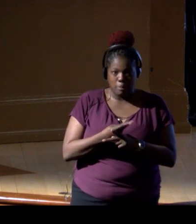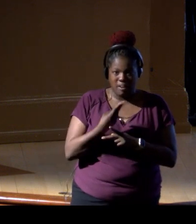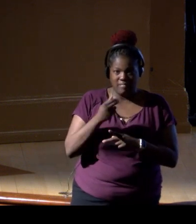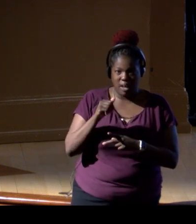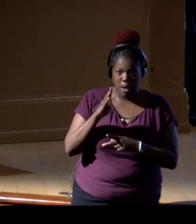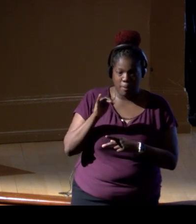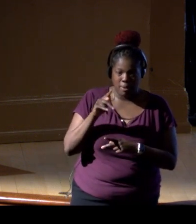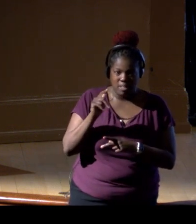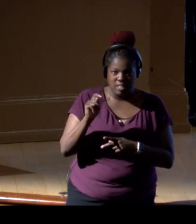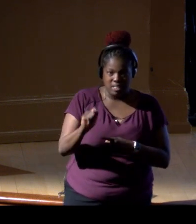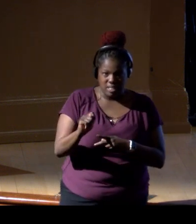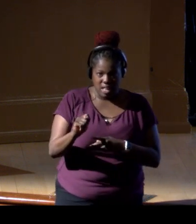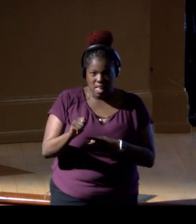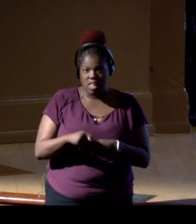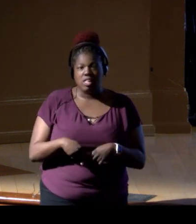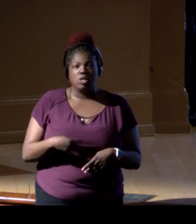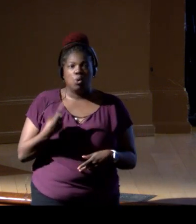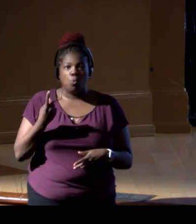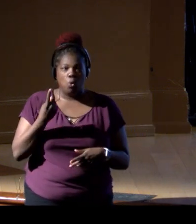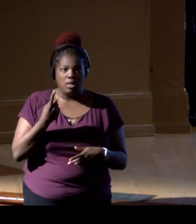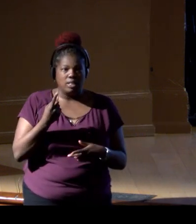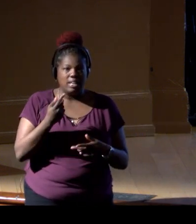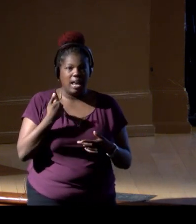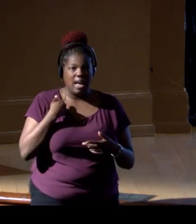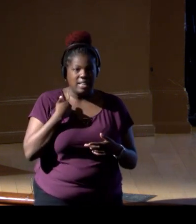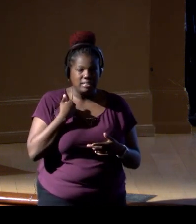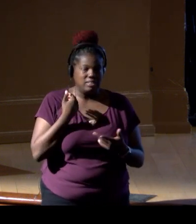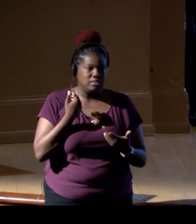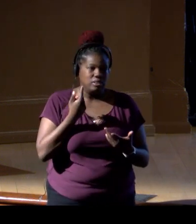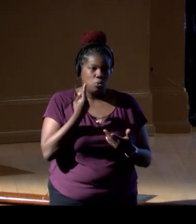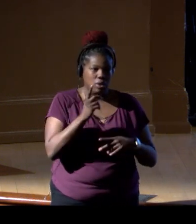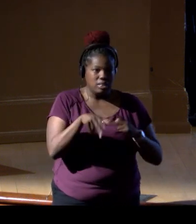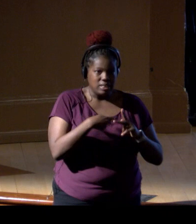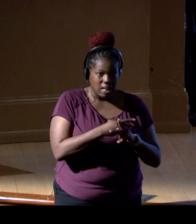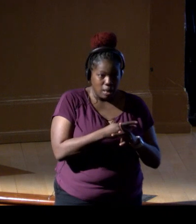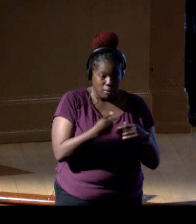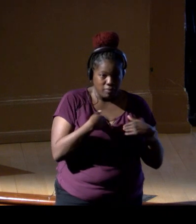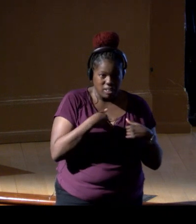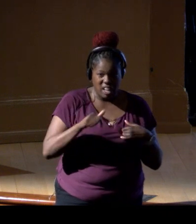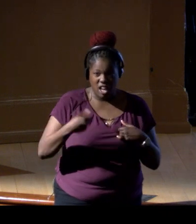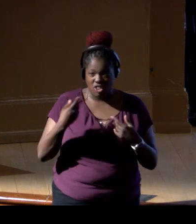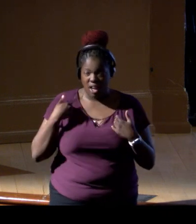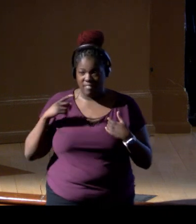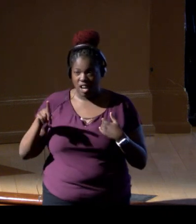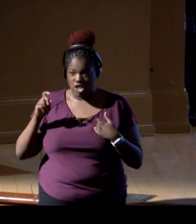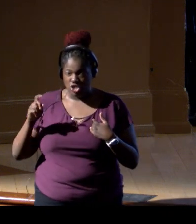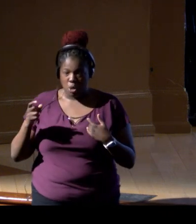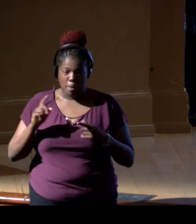and the other one had 100 species, then we could say something. But when the difference is not so large, you know,